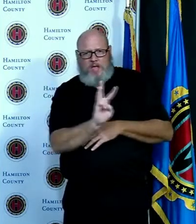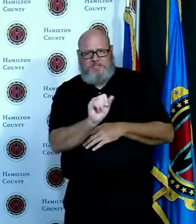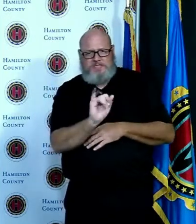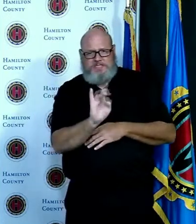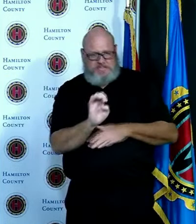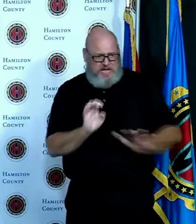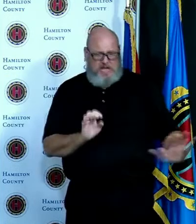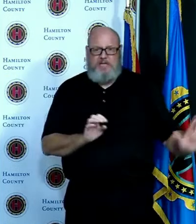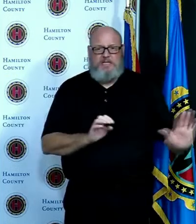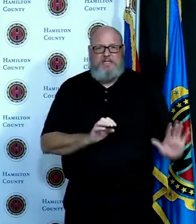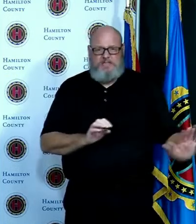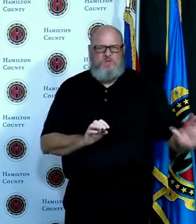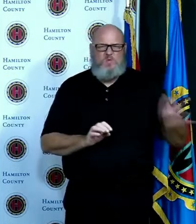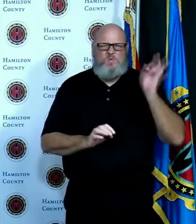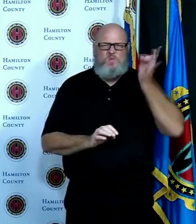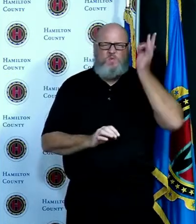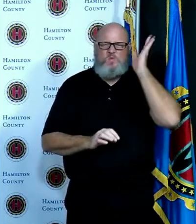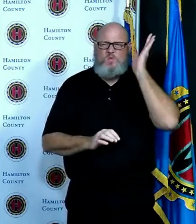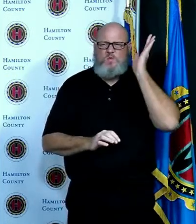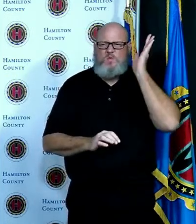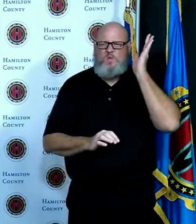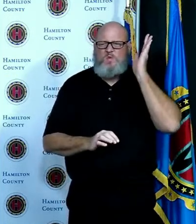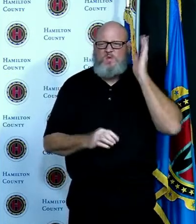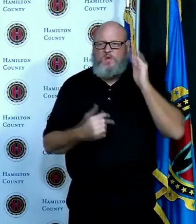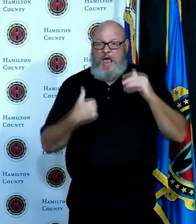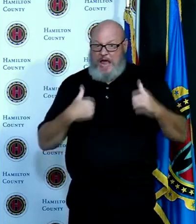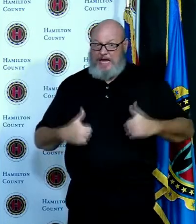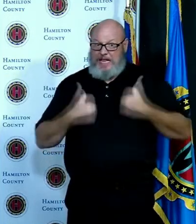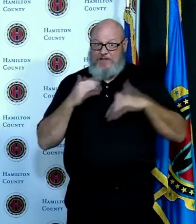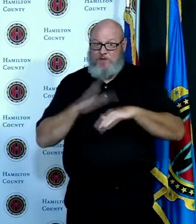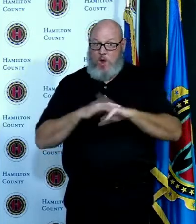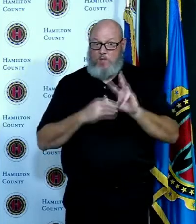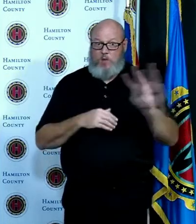those of us like myself that live on the west side we need to work together just like everyone